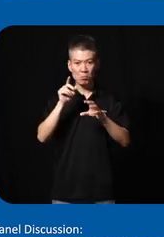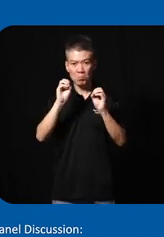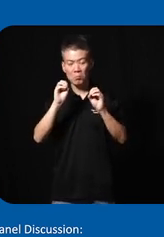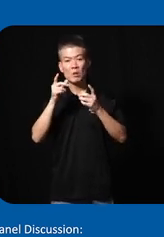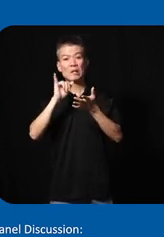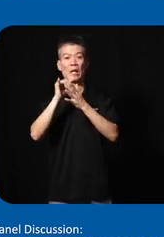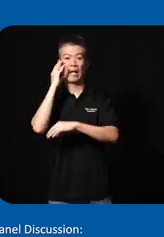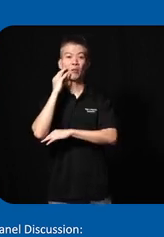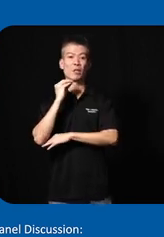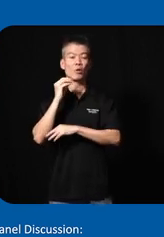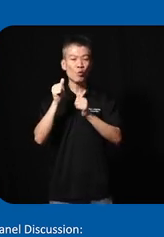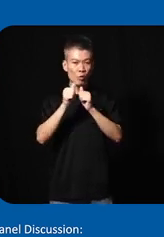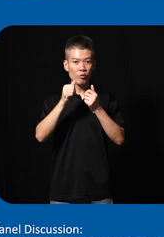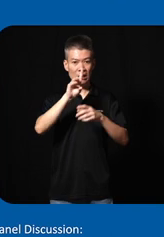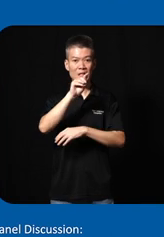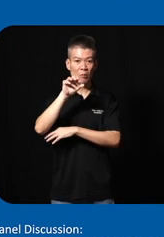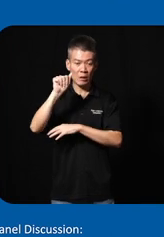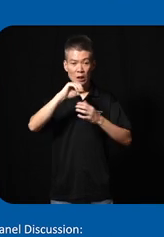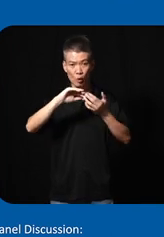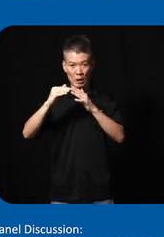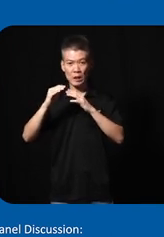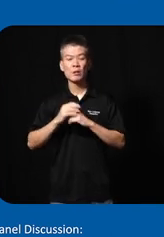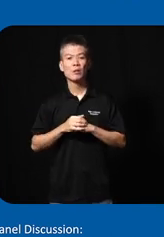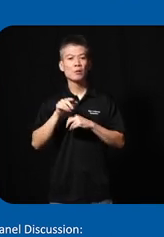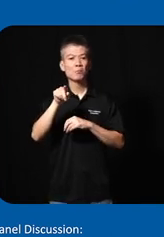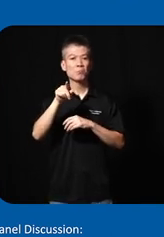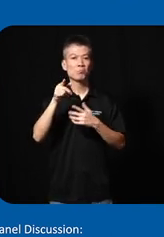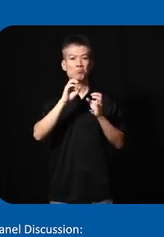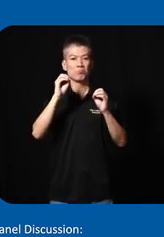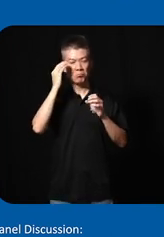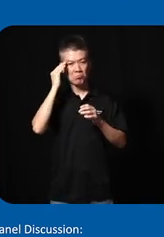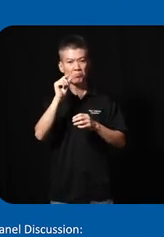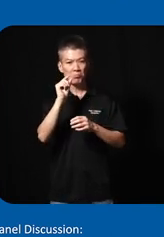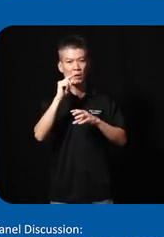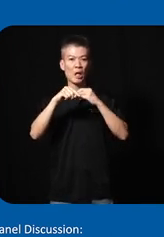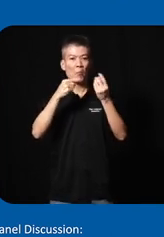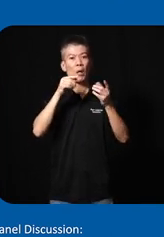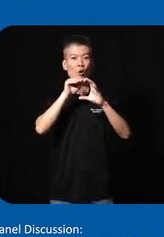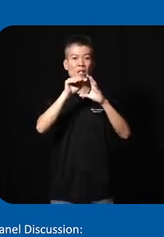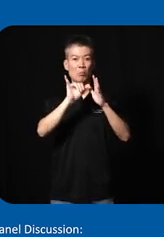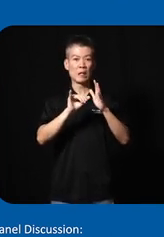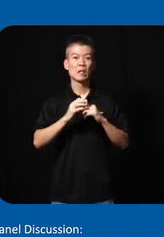the experience with the disability community and they know very little about accessibility